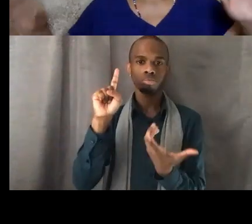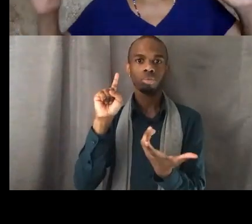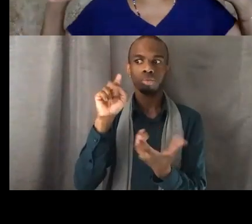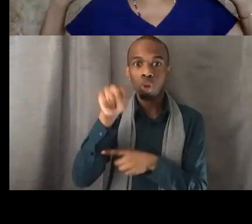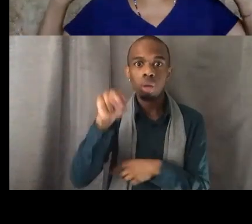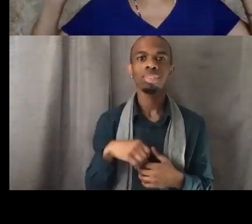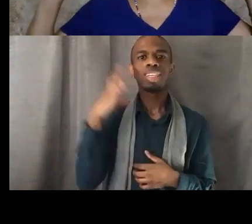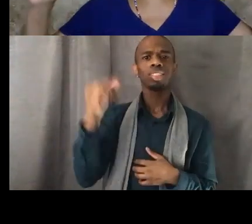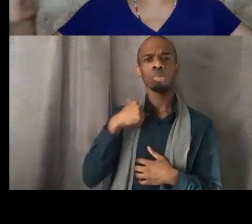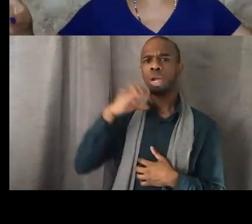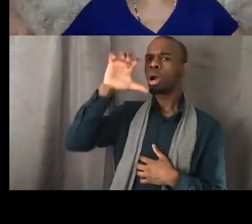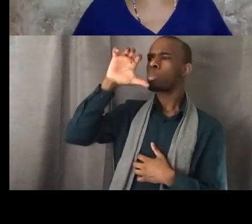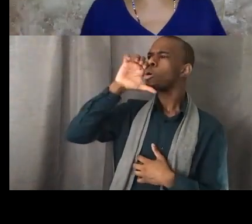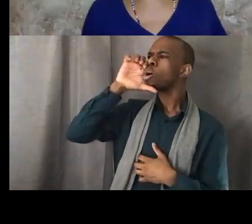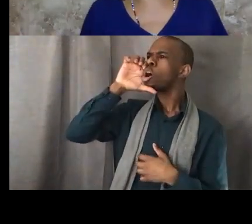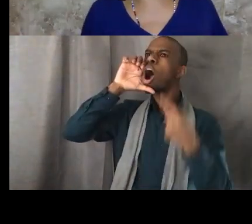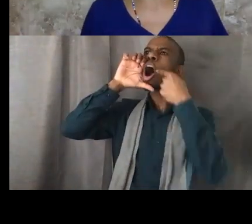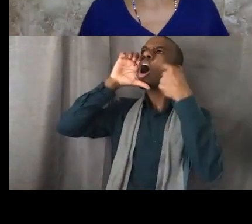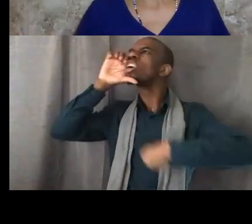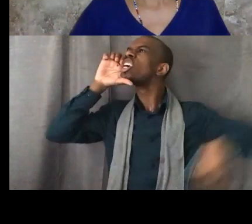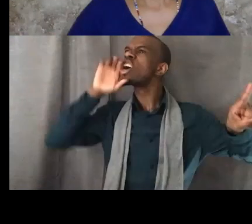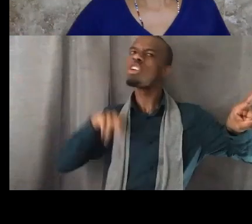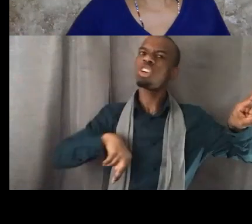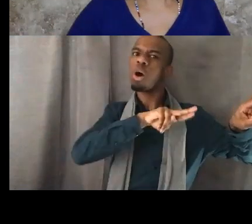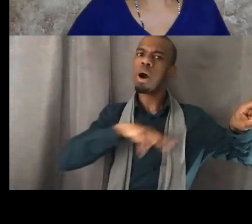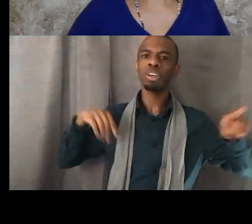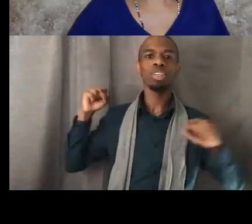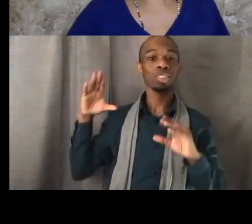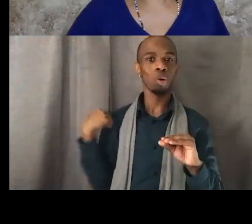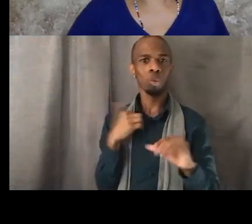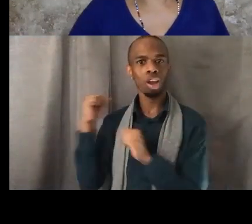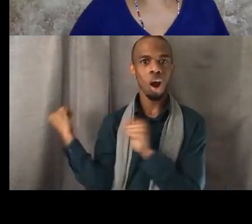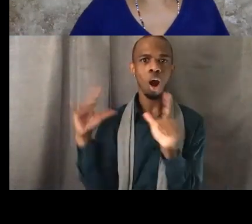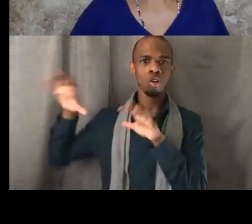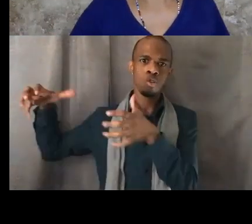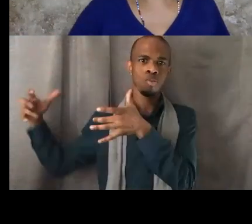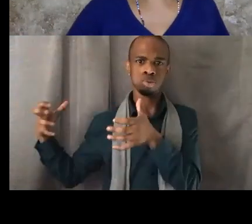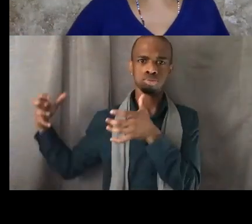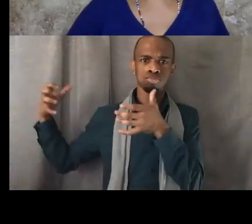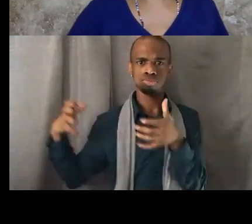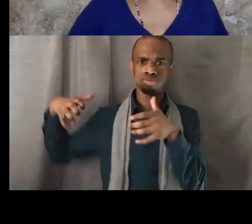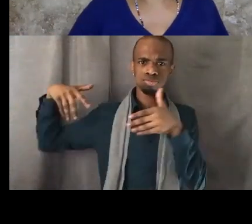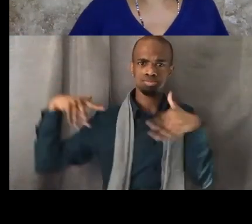And we marched north up Crenshaw for days. We would repeat that,